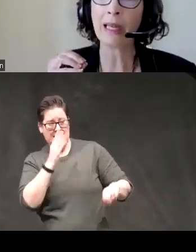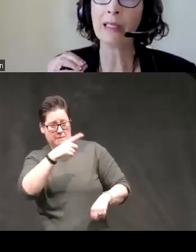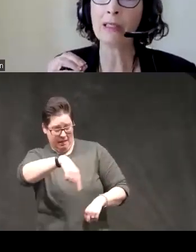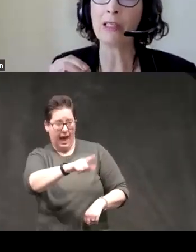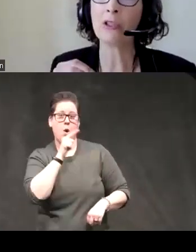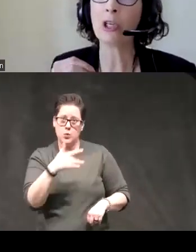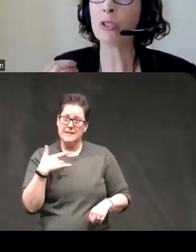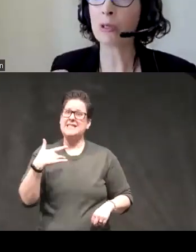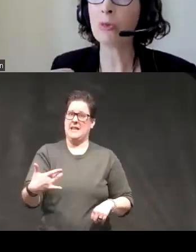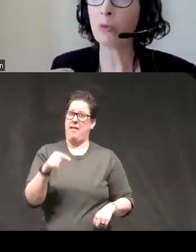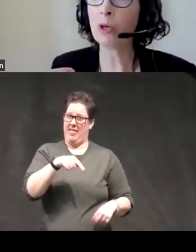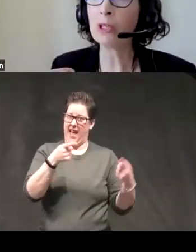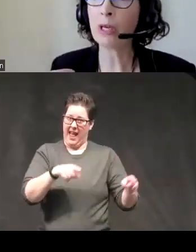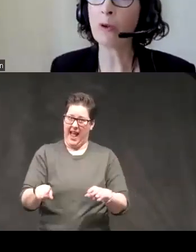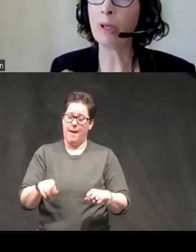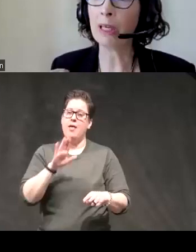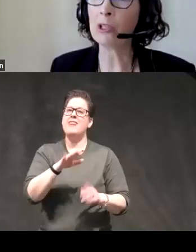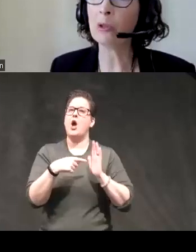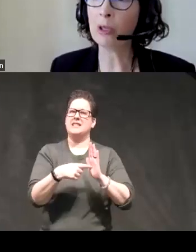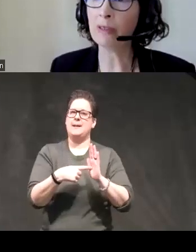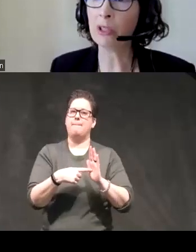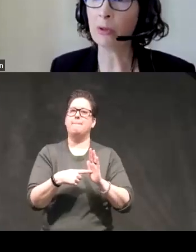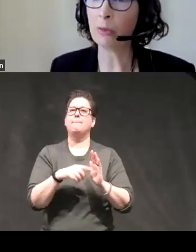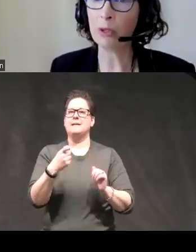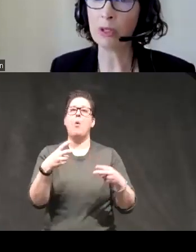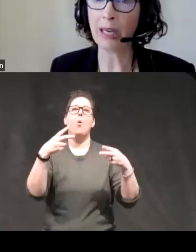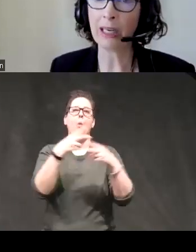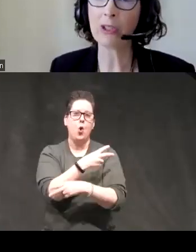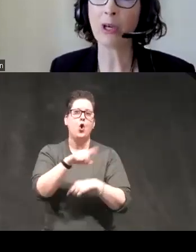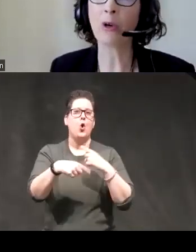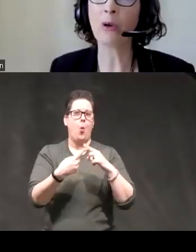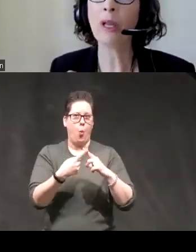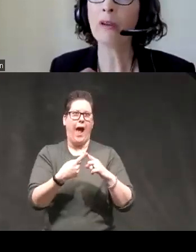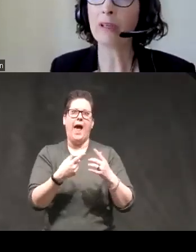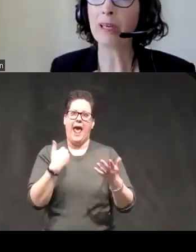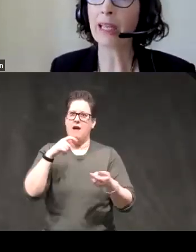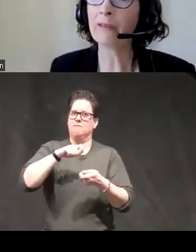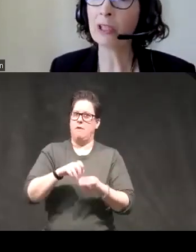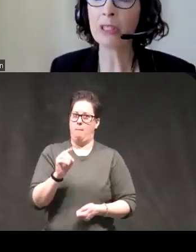Tendencies show symptom worsening when they do move into a mood state so for negative